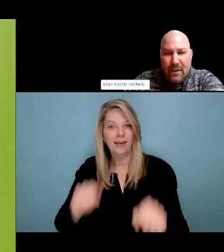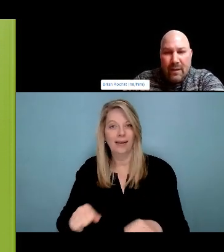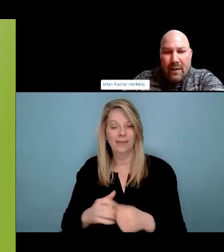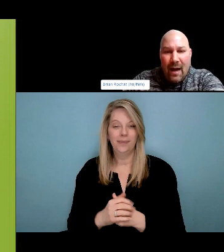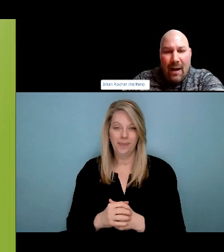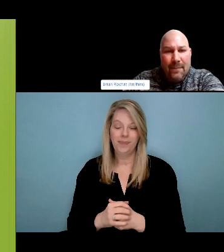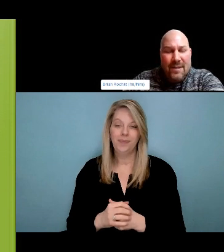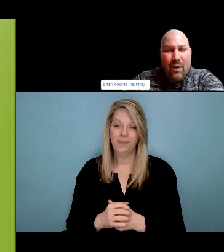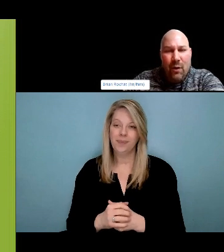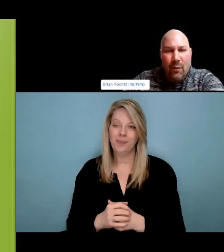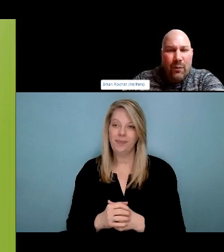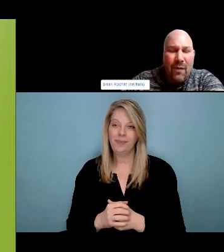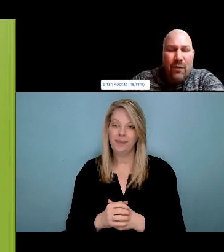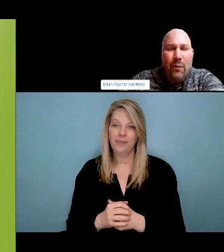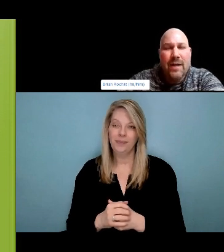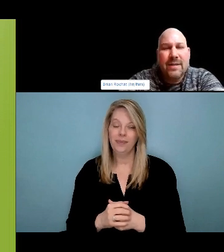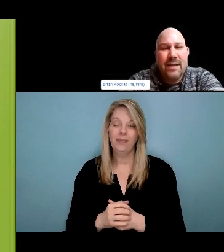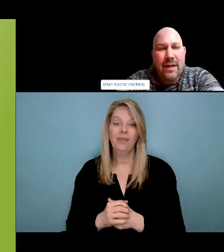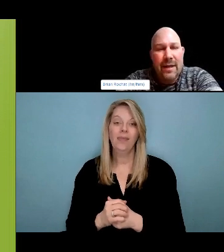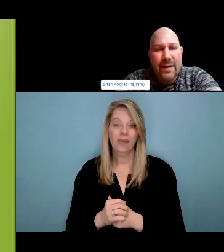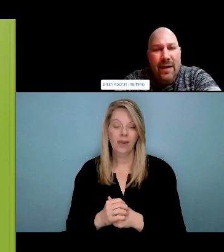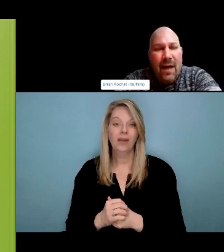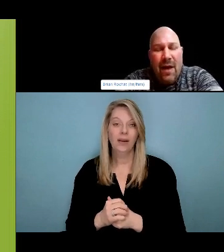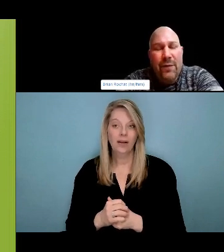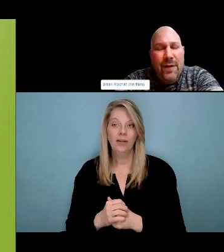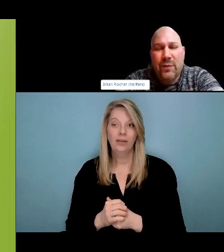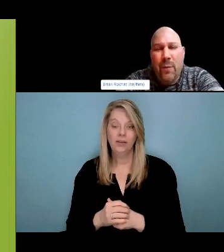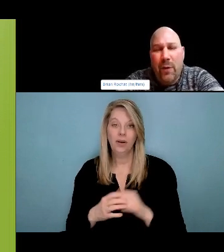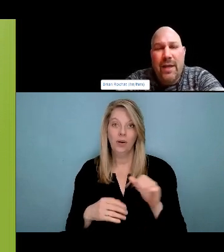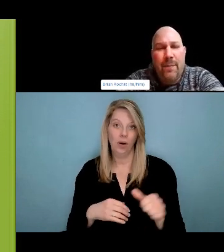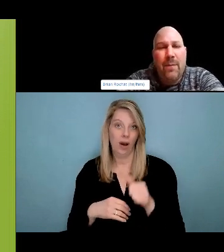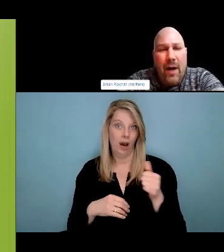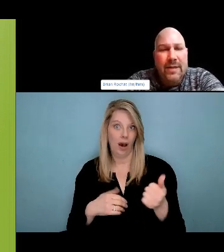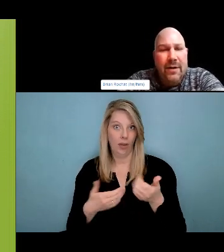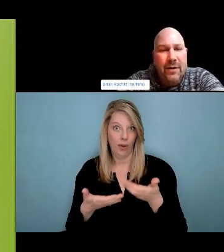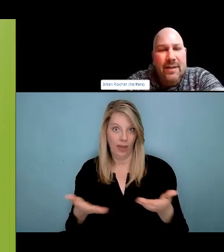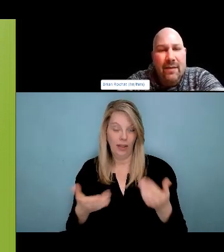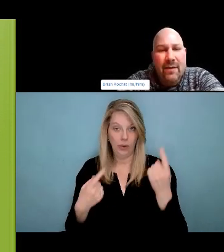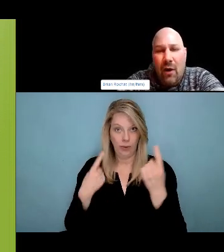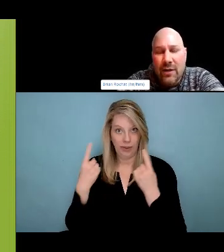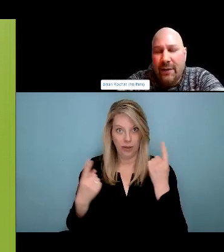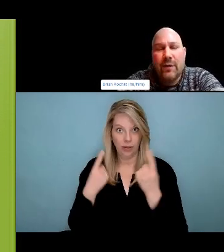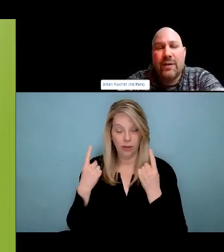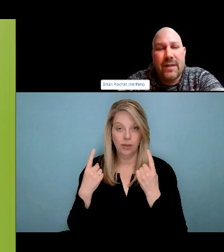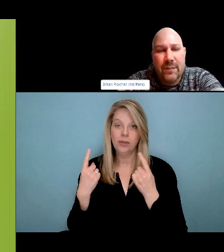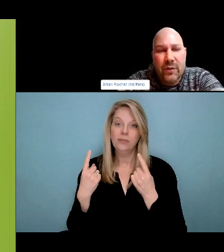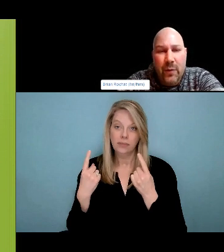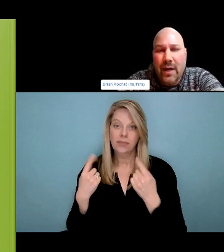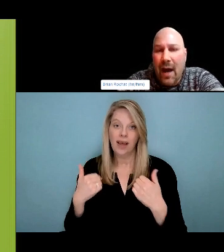It shuts it up. You're given a name. You're given a new identity. You'll understand. You are. 1 min.